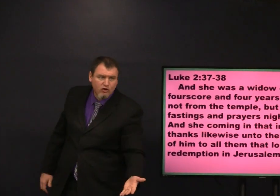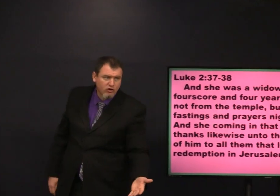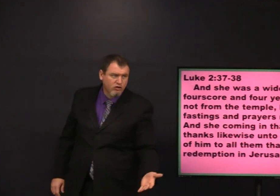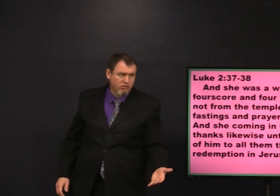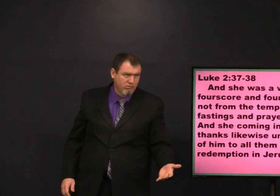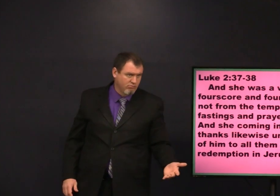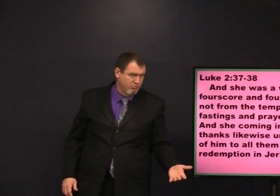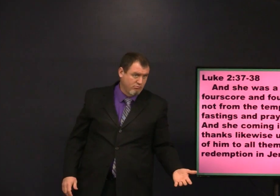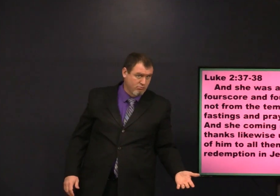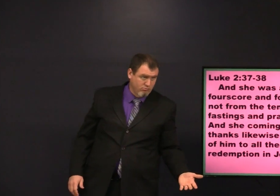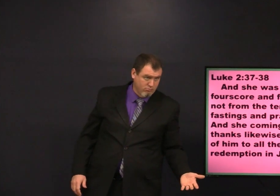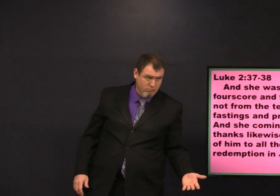she lived there at the temple